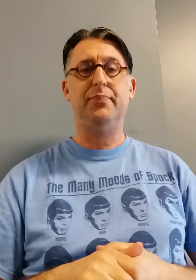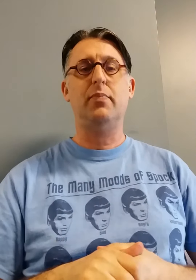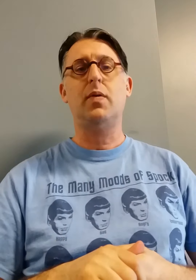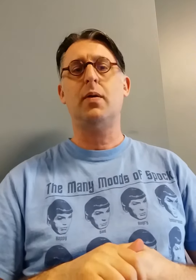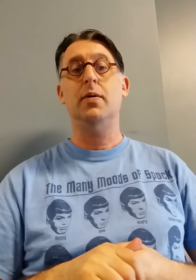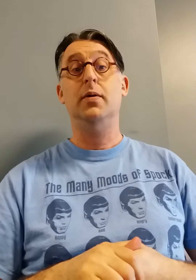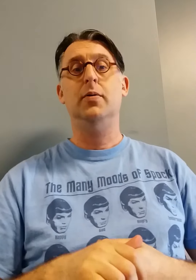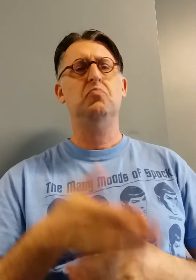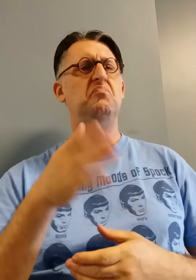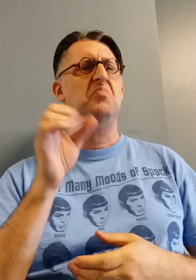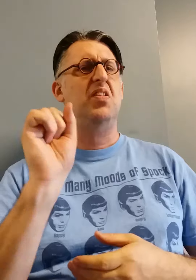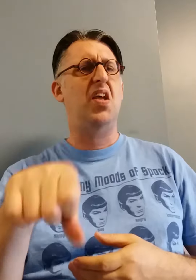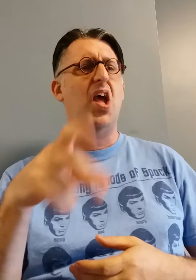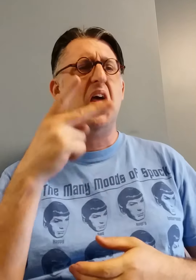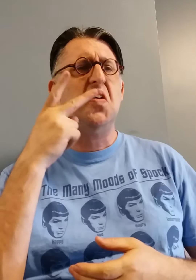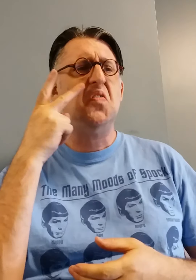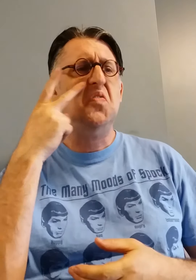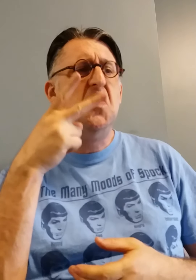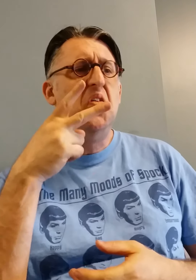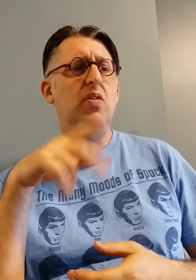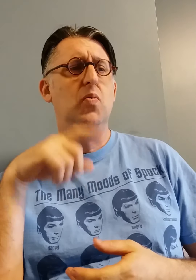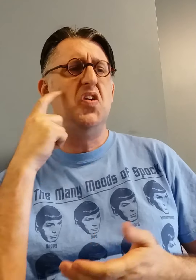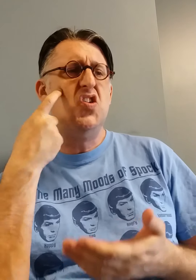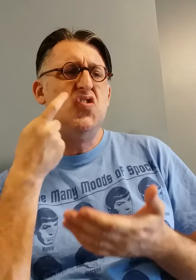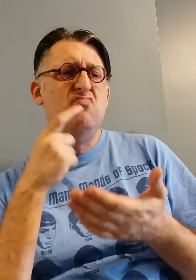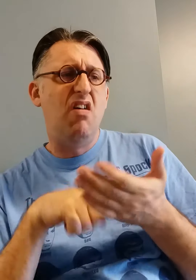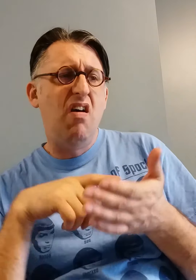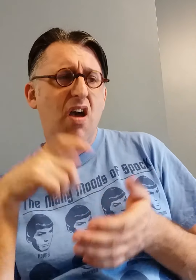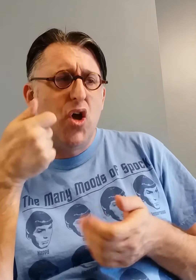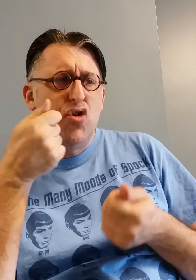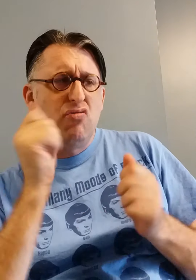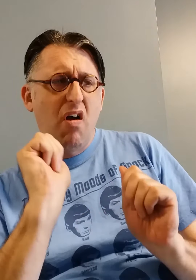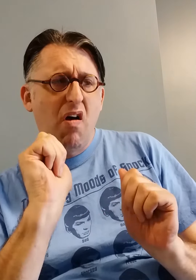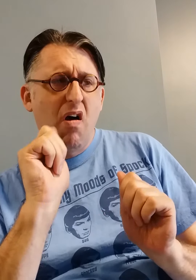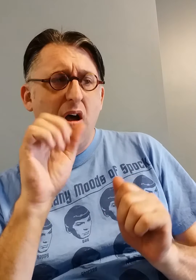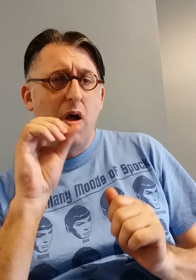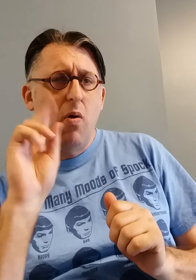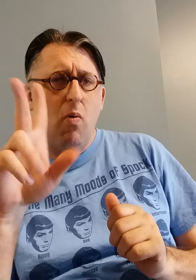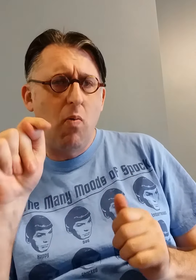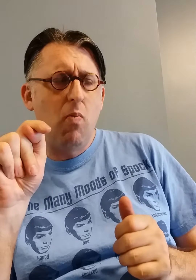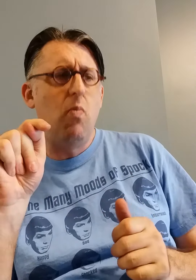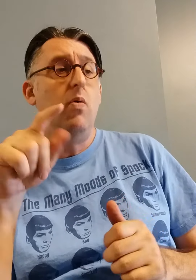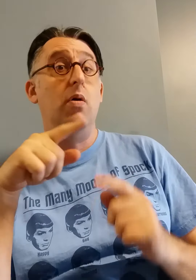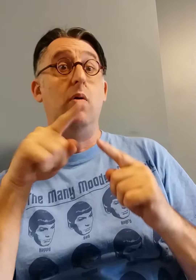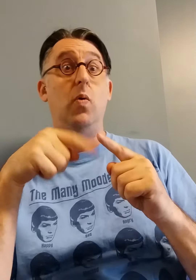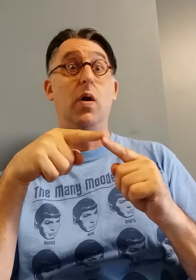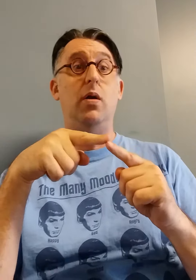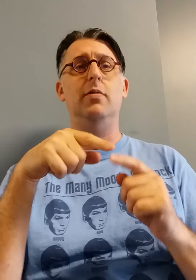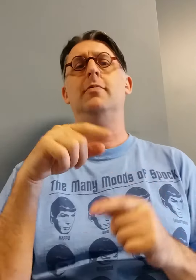First time is to try it out... See if people like it...